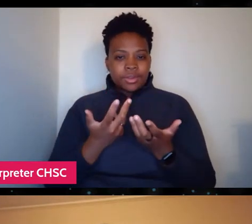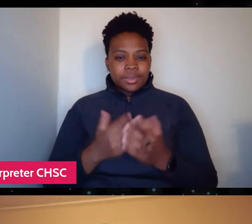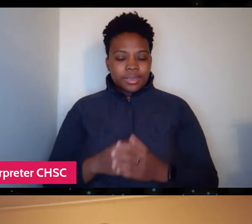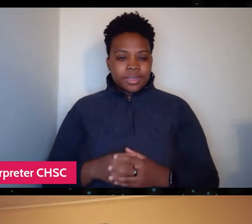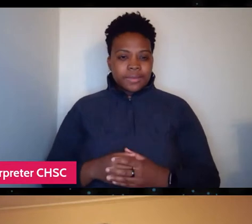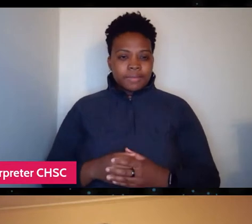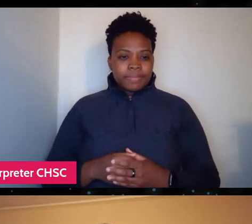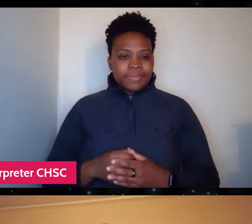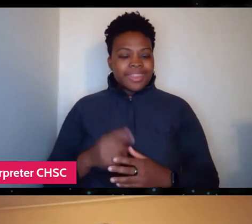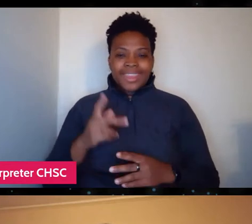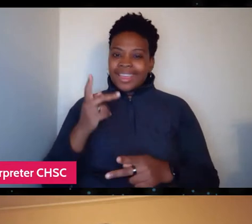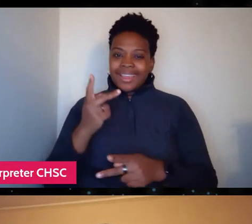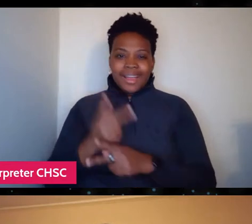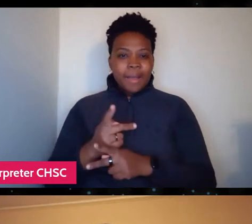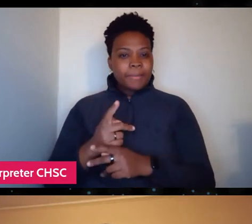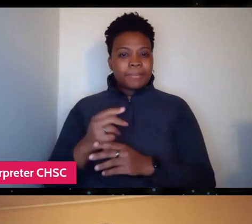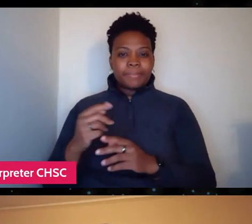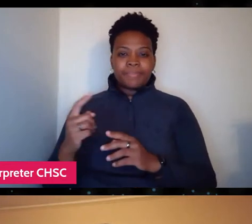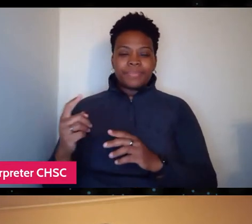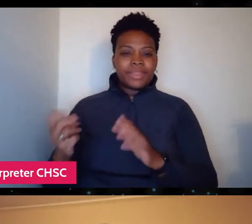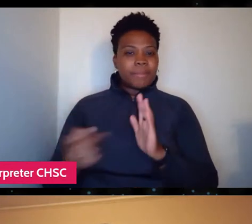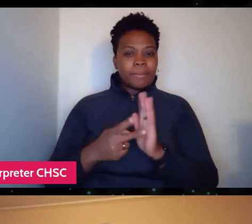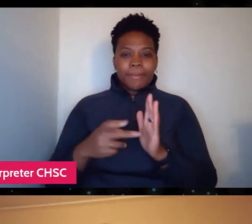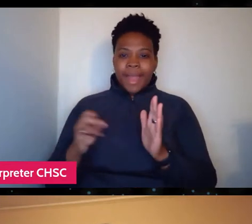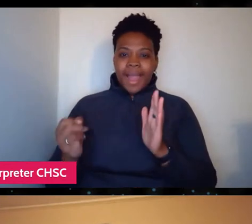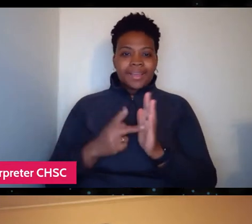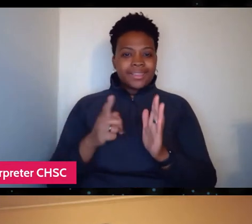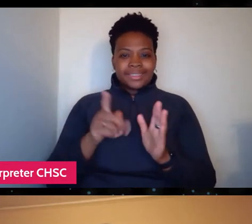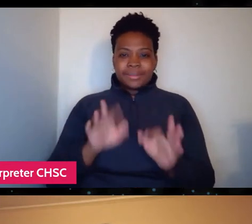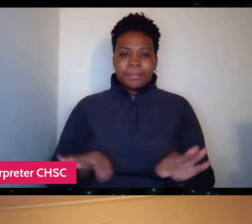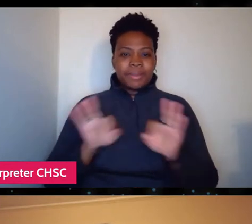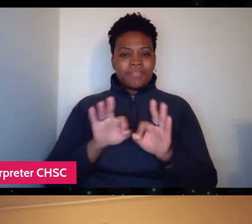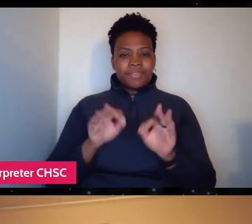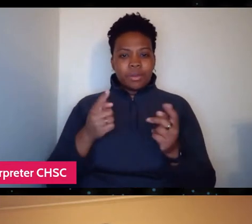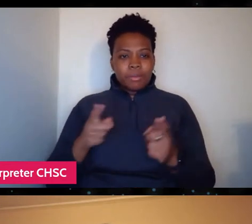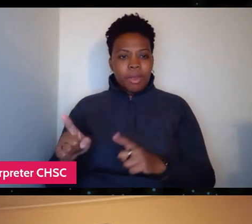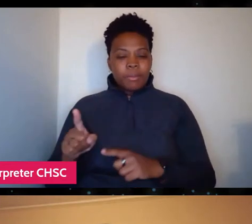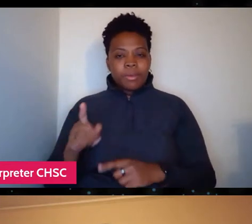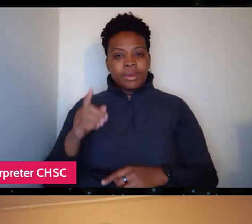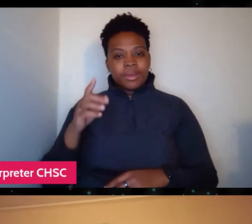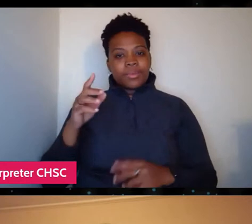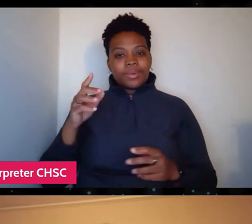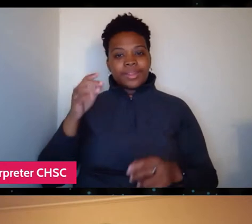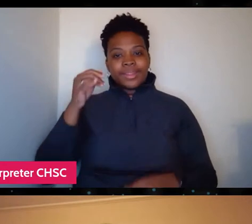He just kept coming back to this pivotal moment with the cowboy that dies on the trail